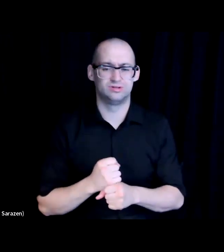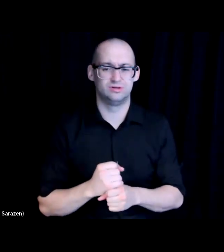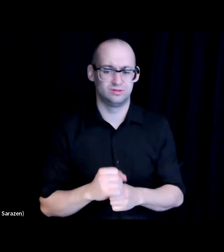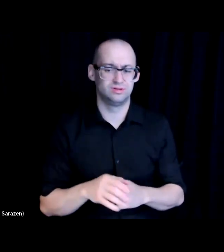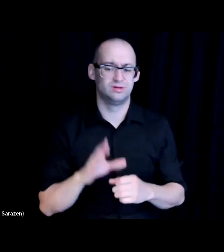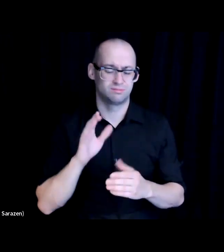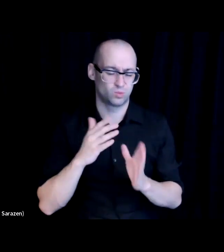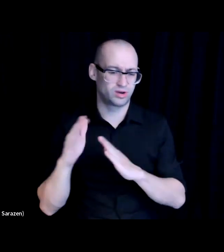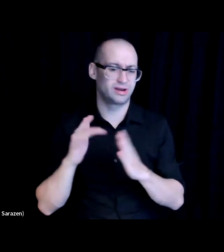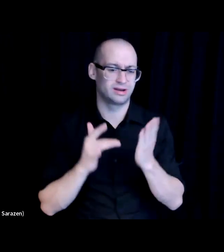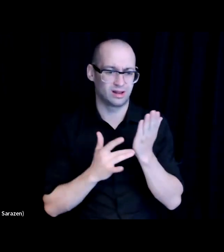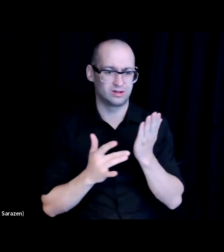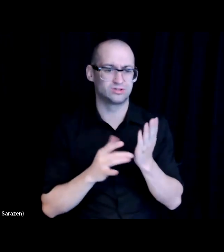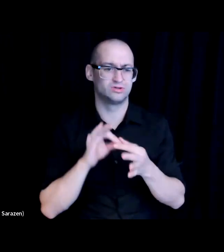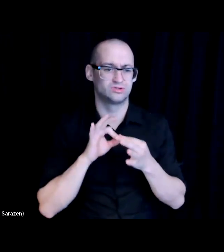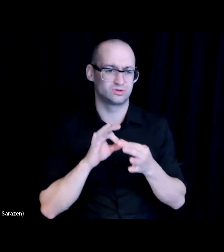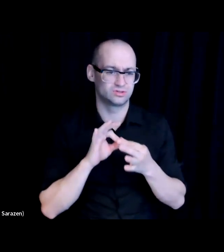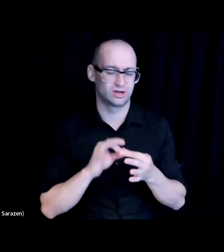When I was working with one economy corporation.